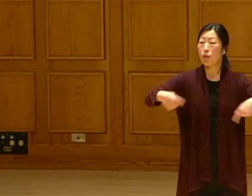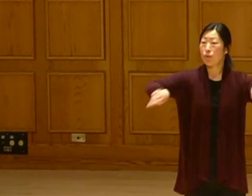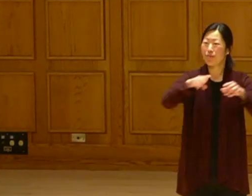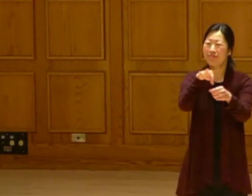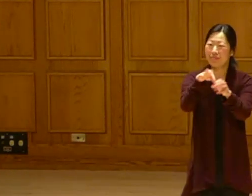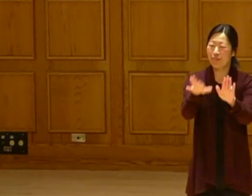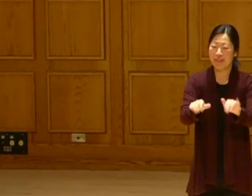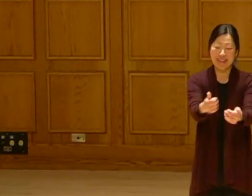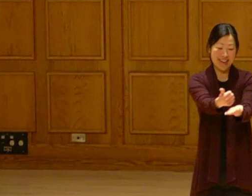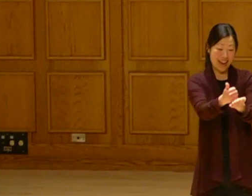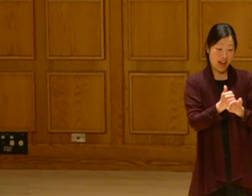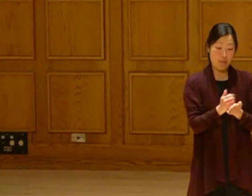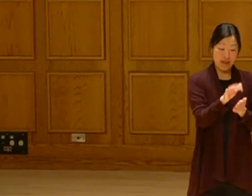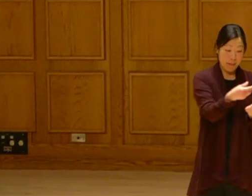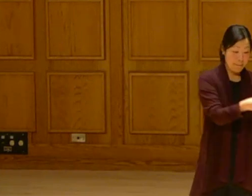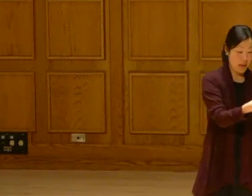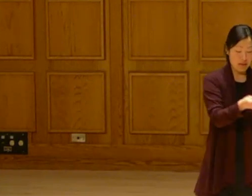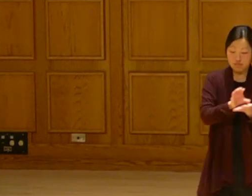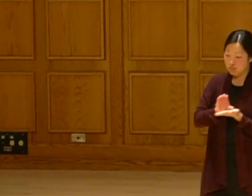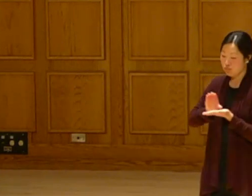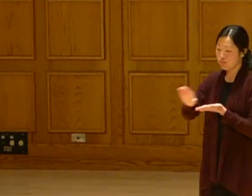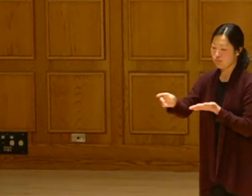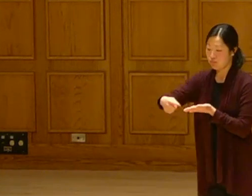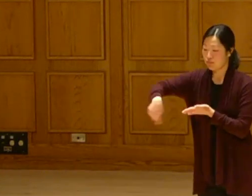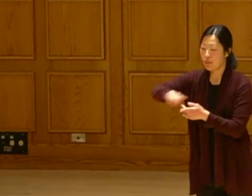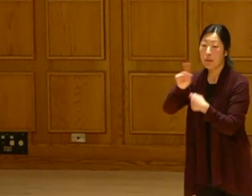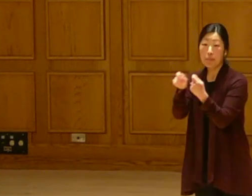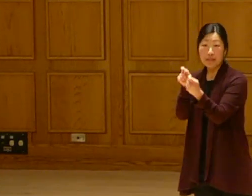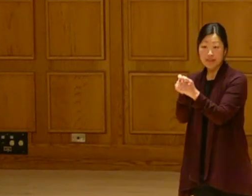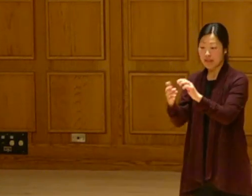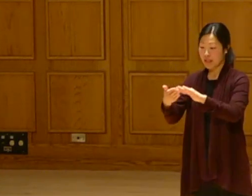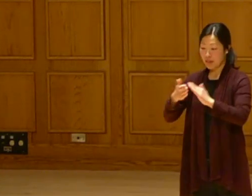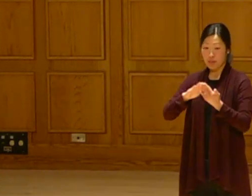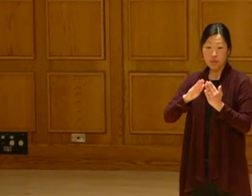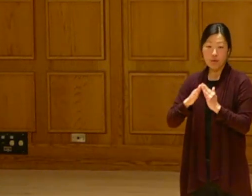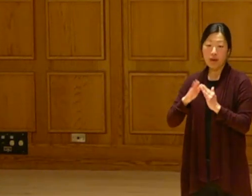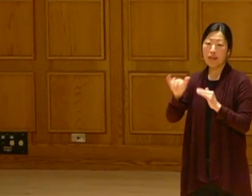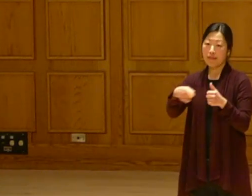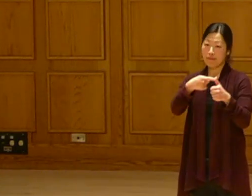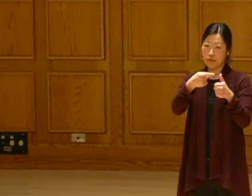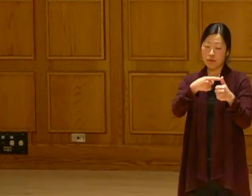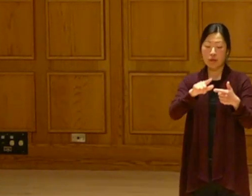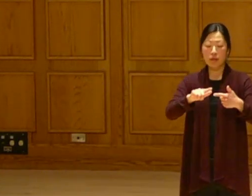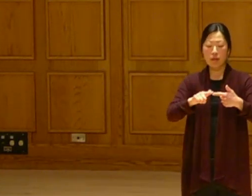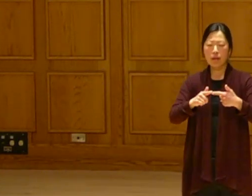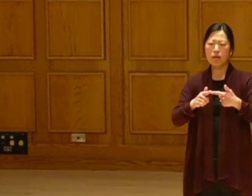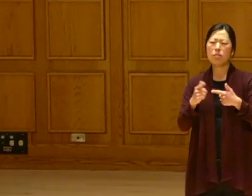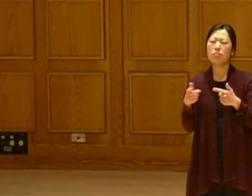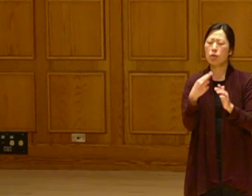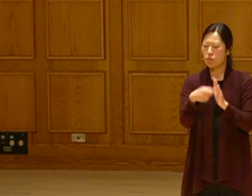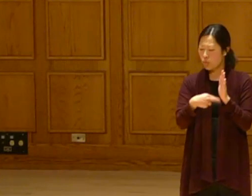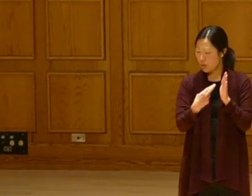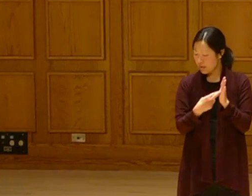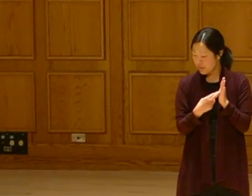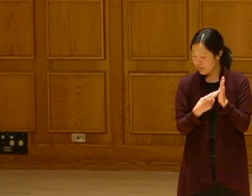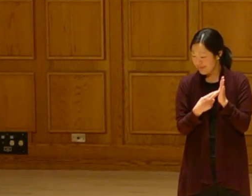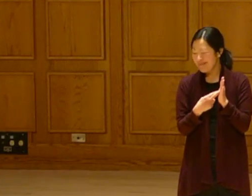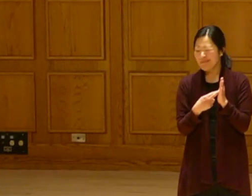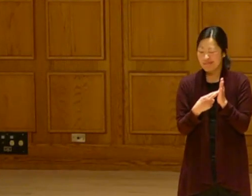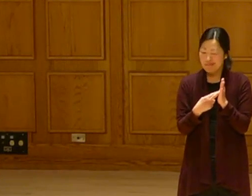That's where you as voters can help us out at. They can go to the communities. That's the first question.